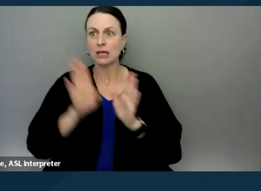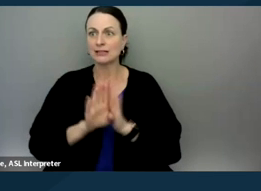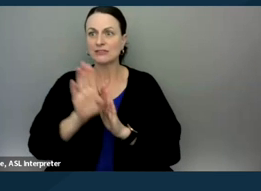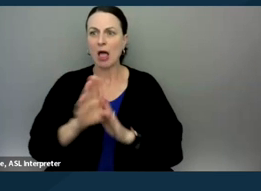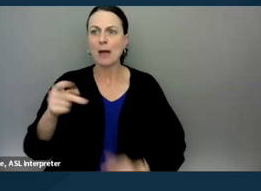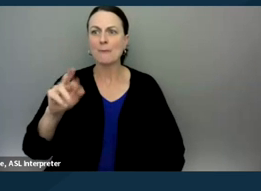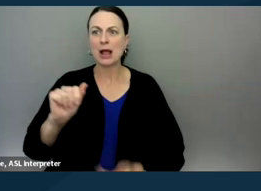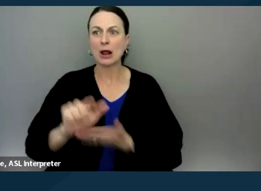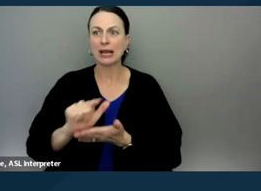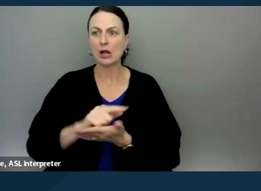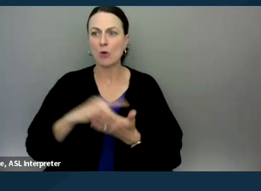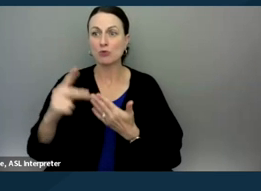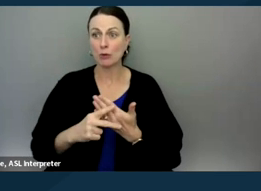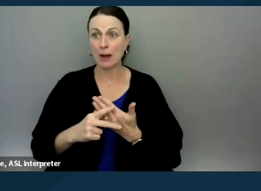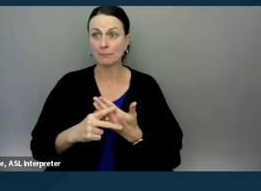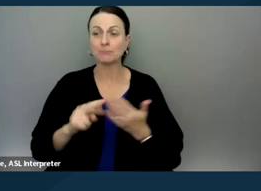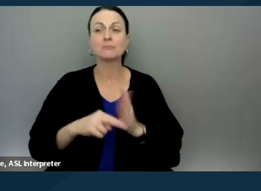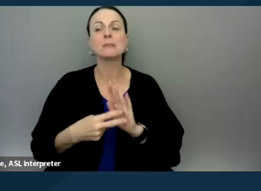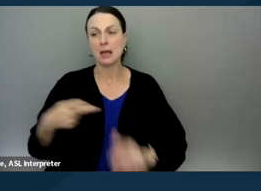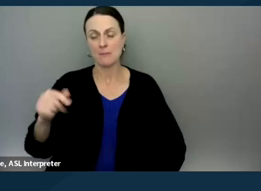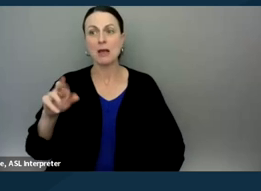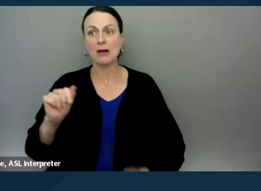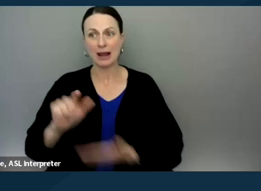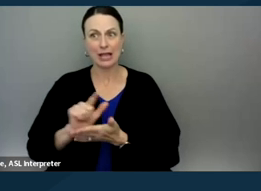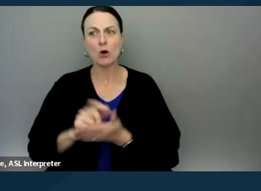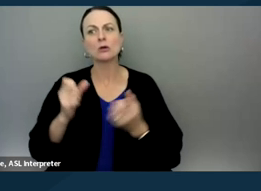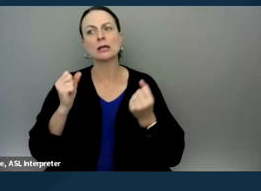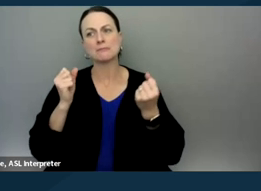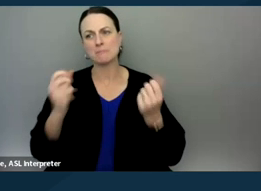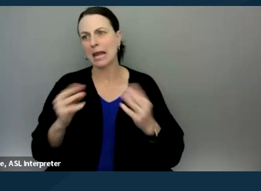where paralegals could do many more legal tasks